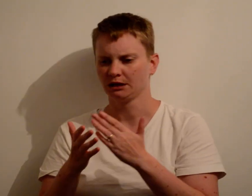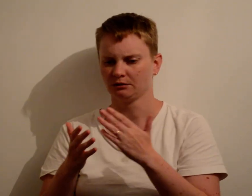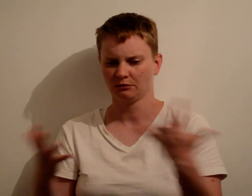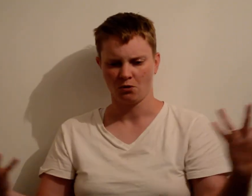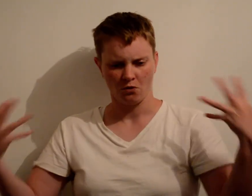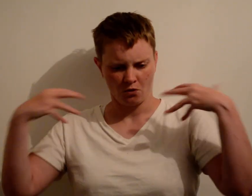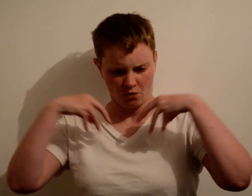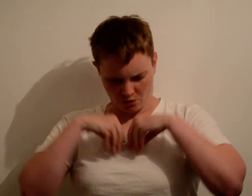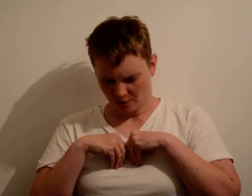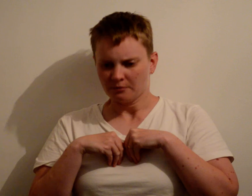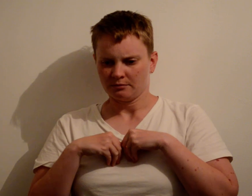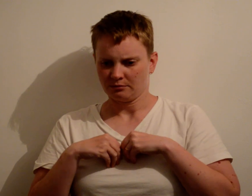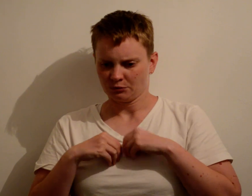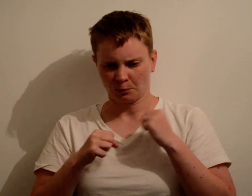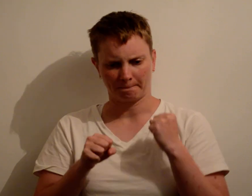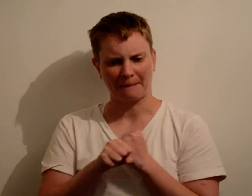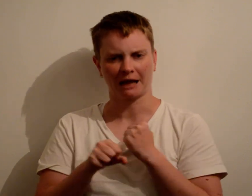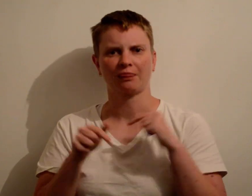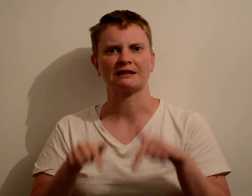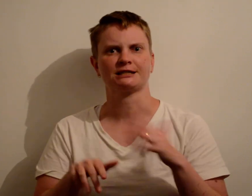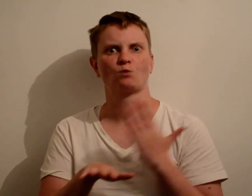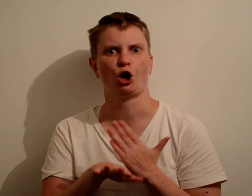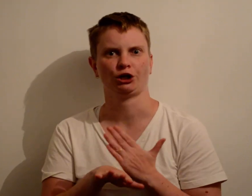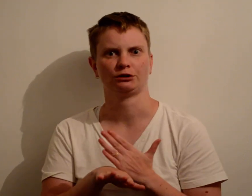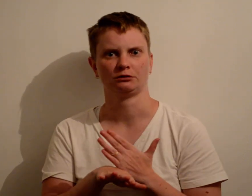It absorbs into myself to make this achieve of new identity